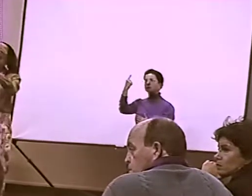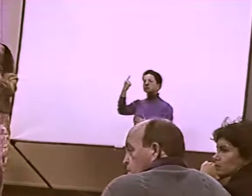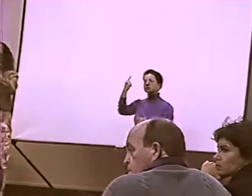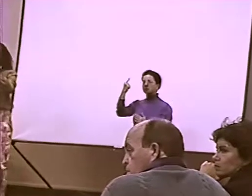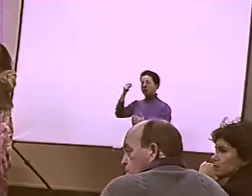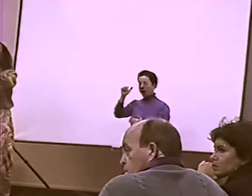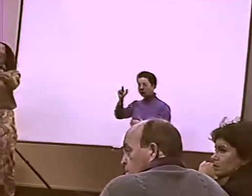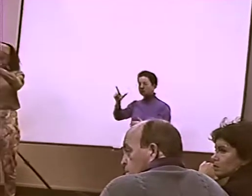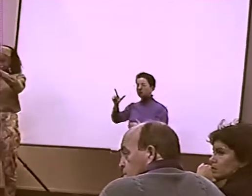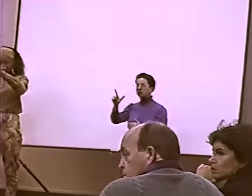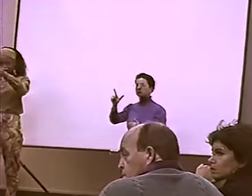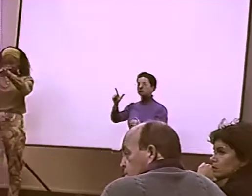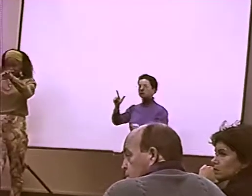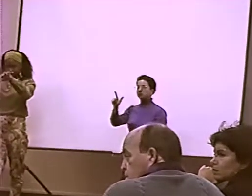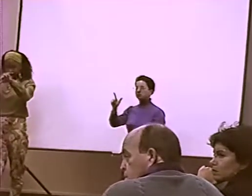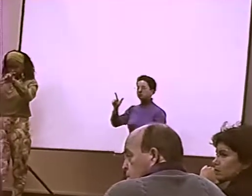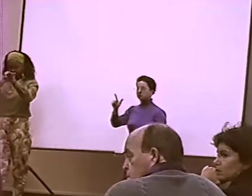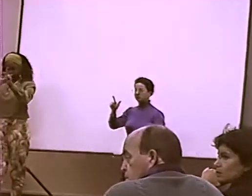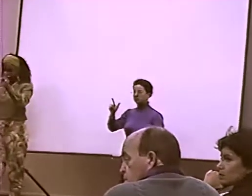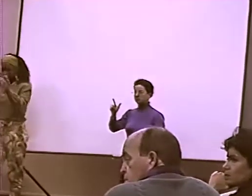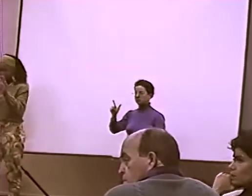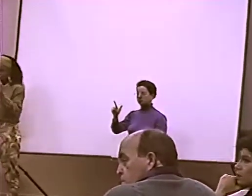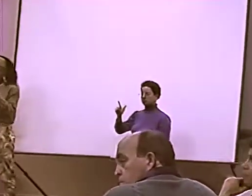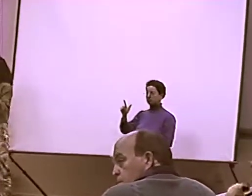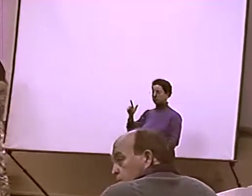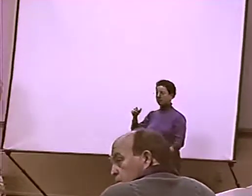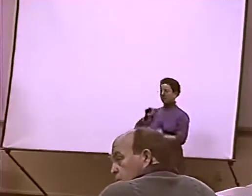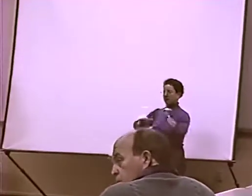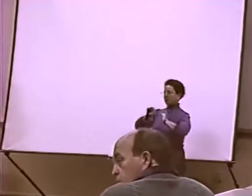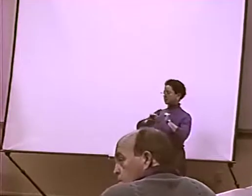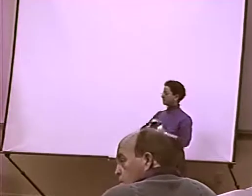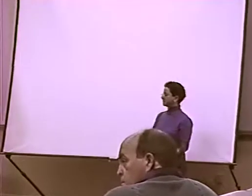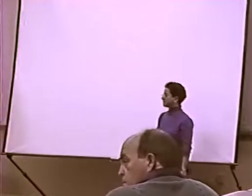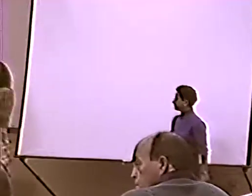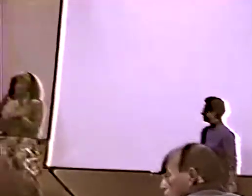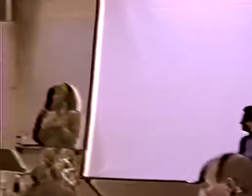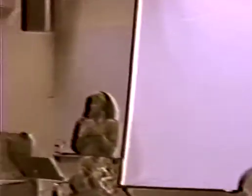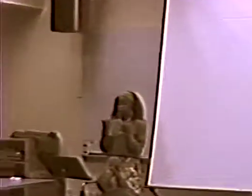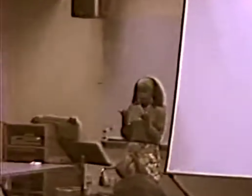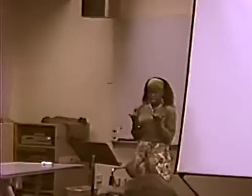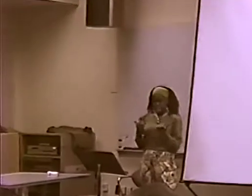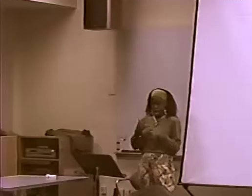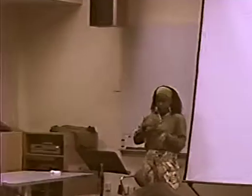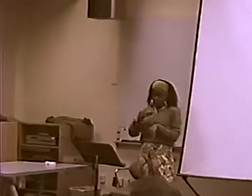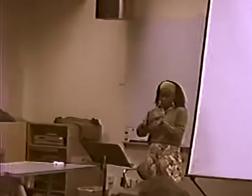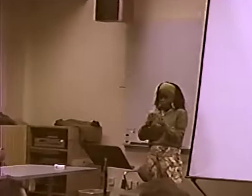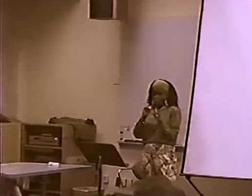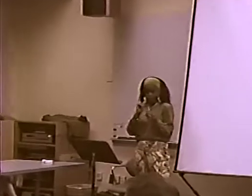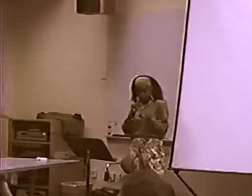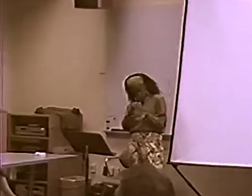IS THERE ANYONE TO THIS DAY WHO HAS DEVELOPED A BLACK ASL?